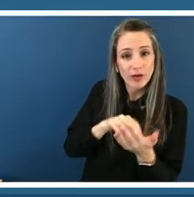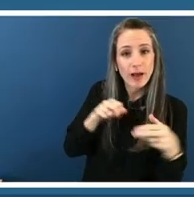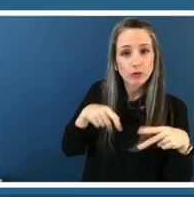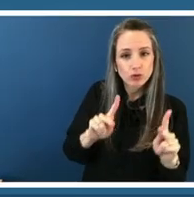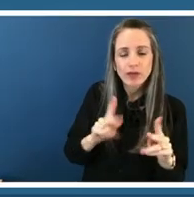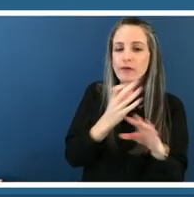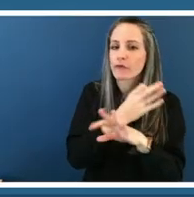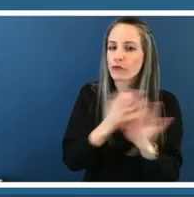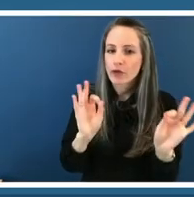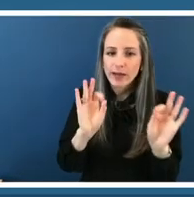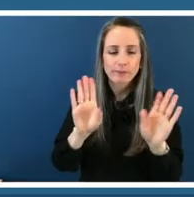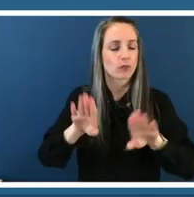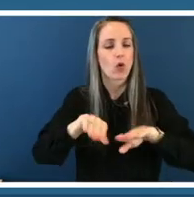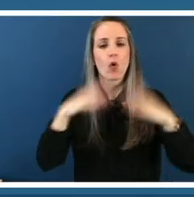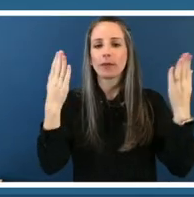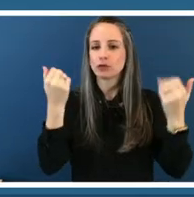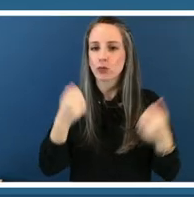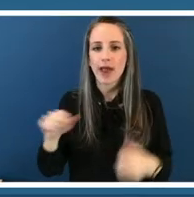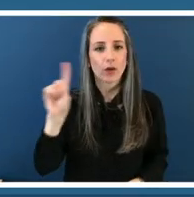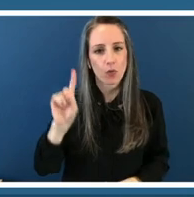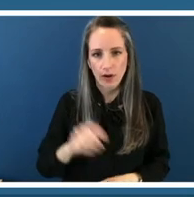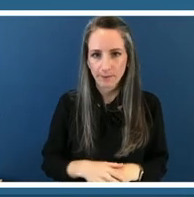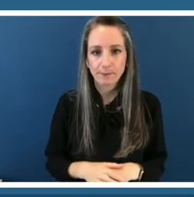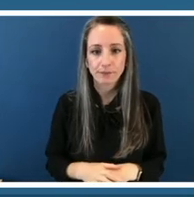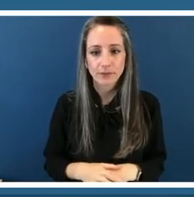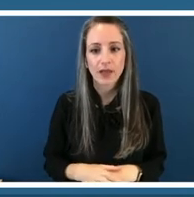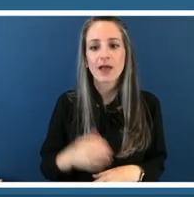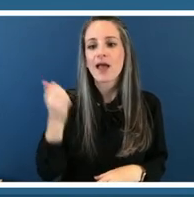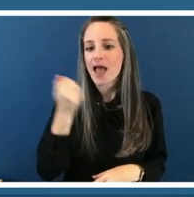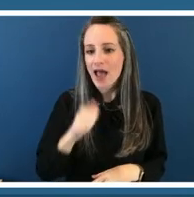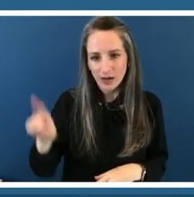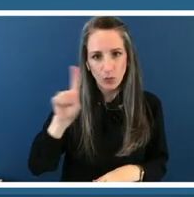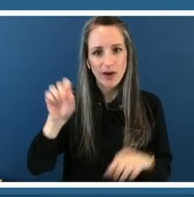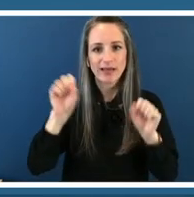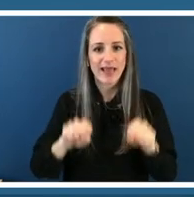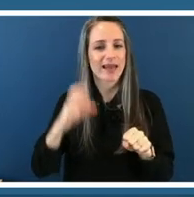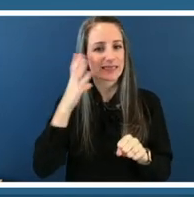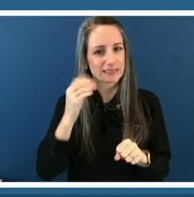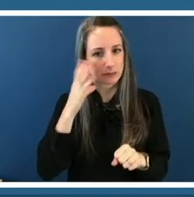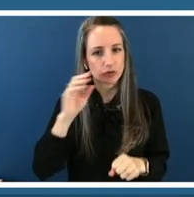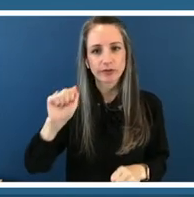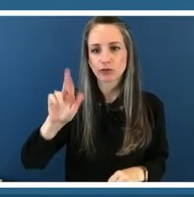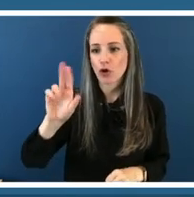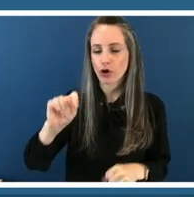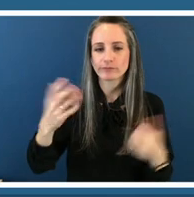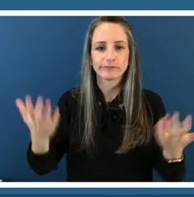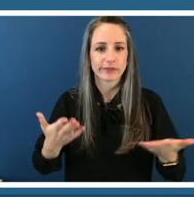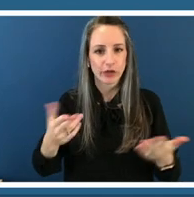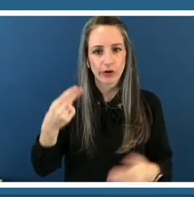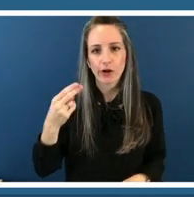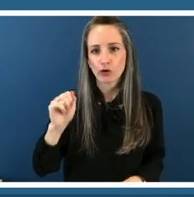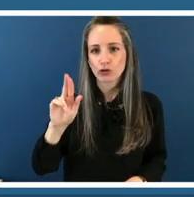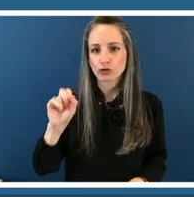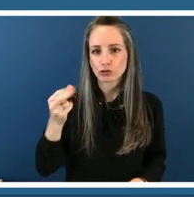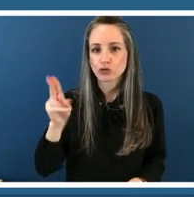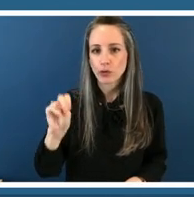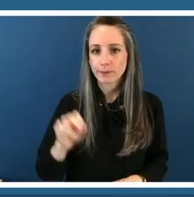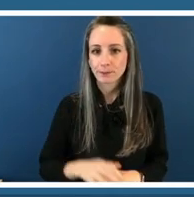for us that anyone can be able to experience art at the harryshorn